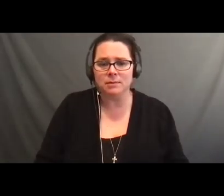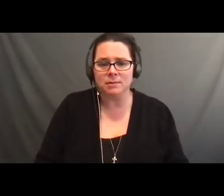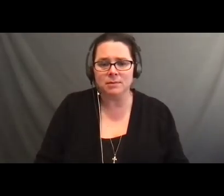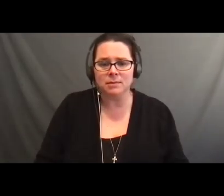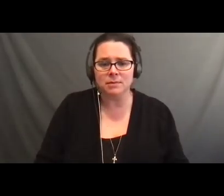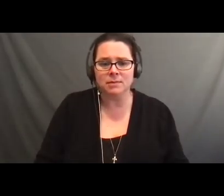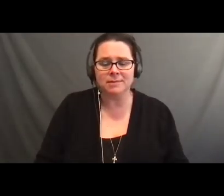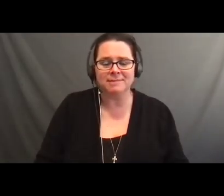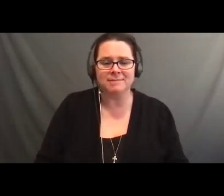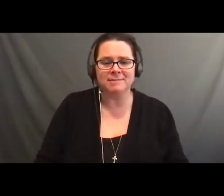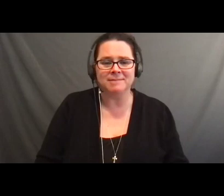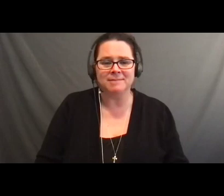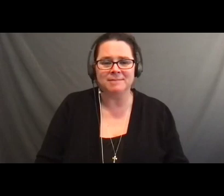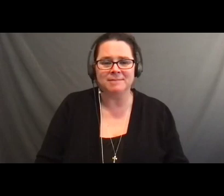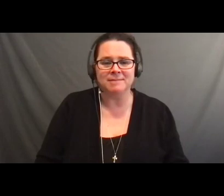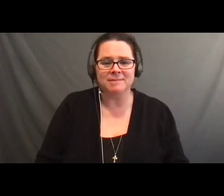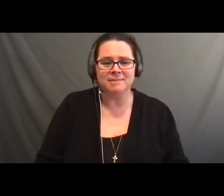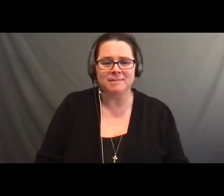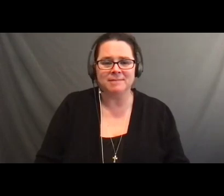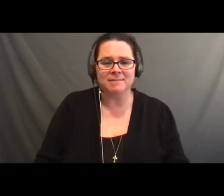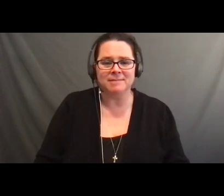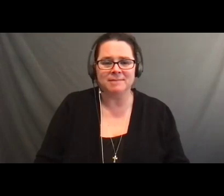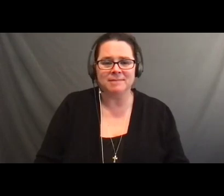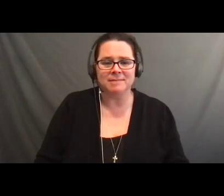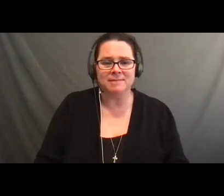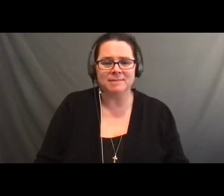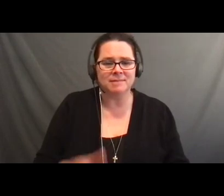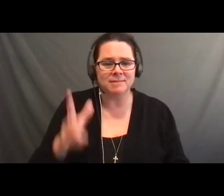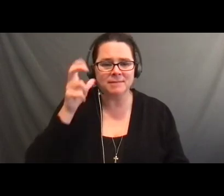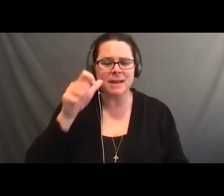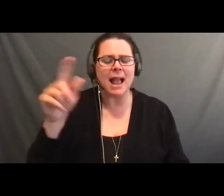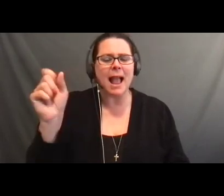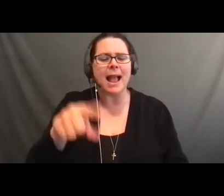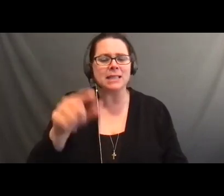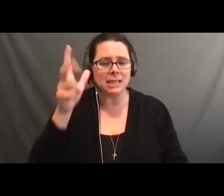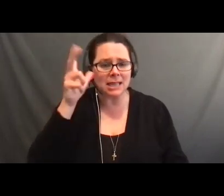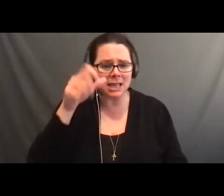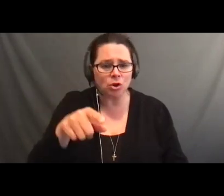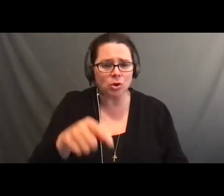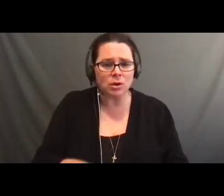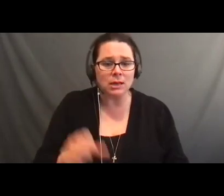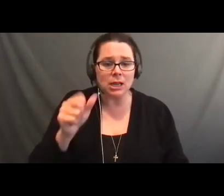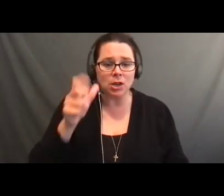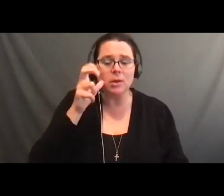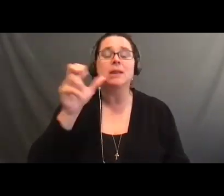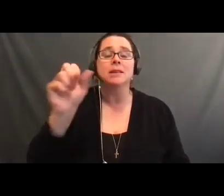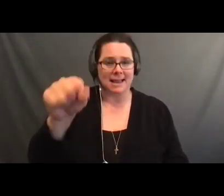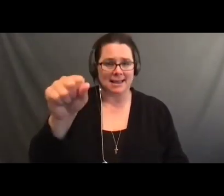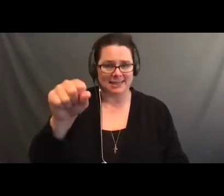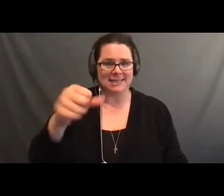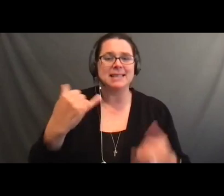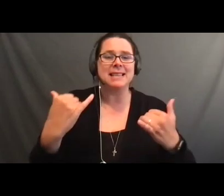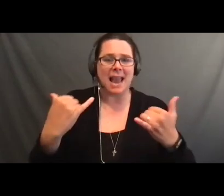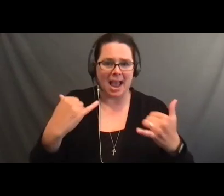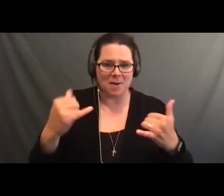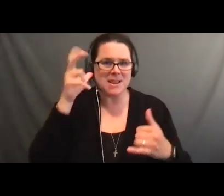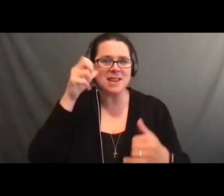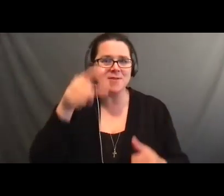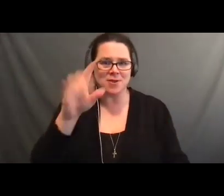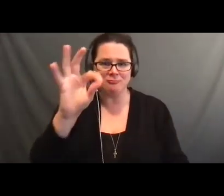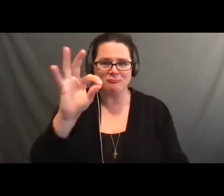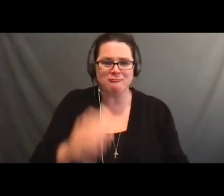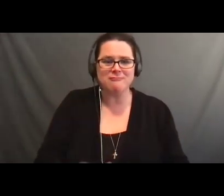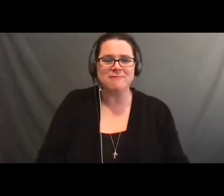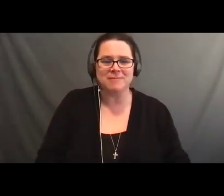Okay. Well, Eme, as you can tell, you just made